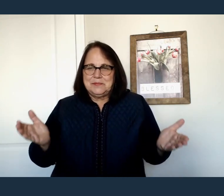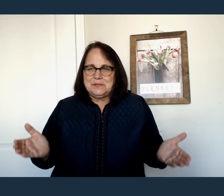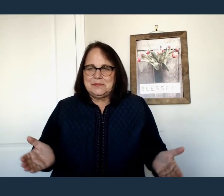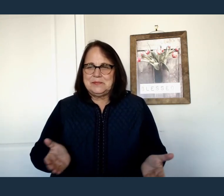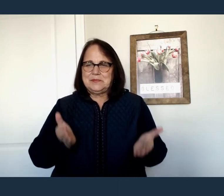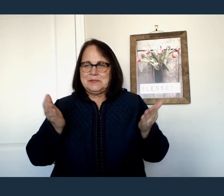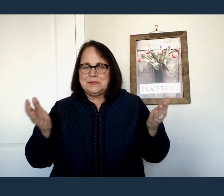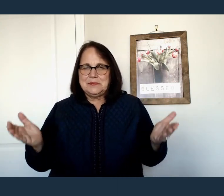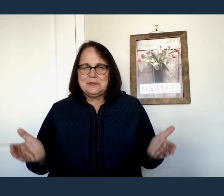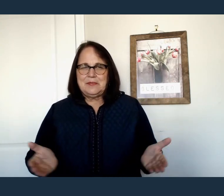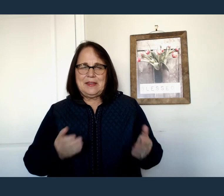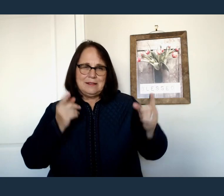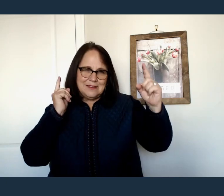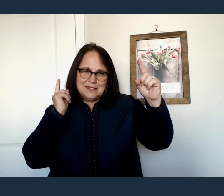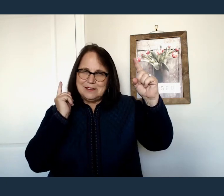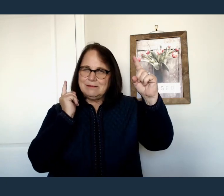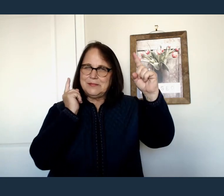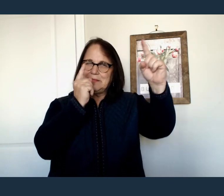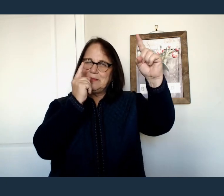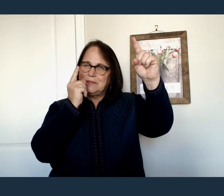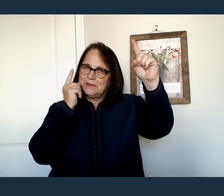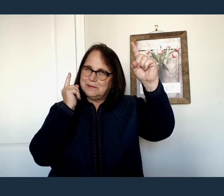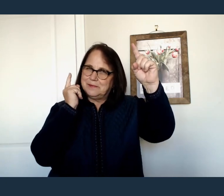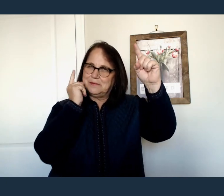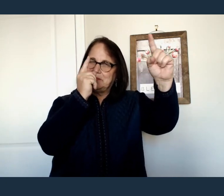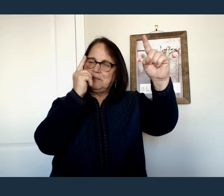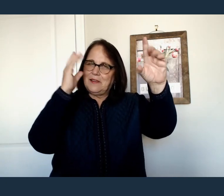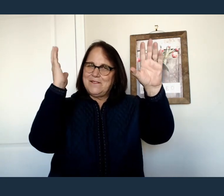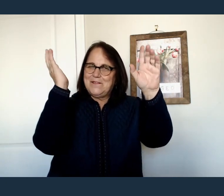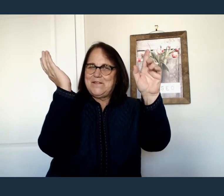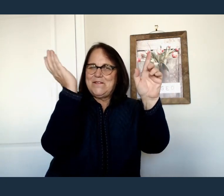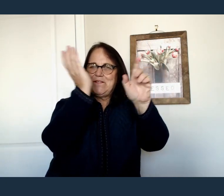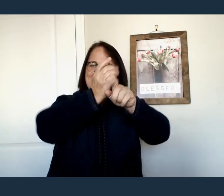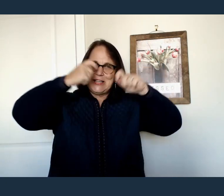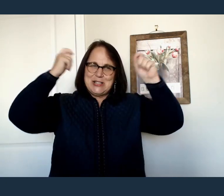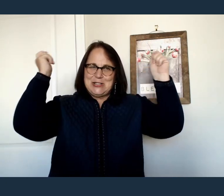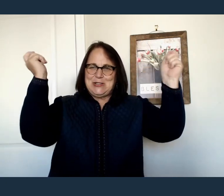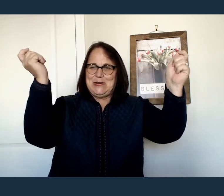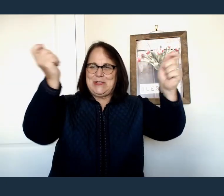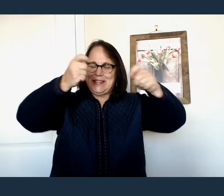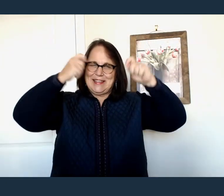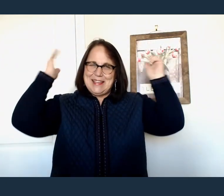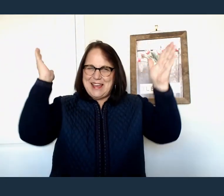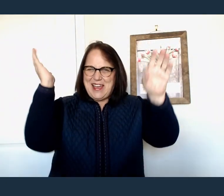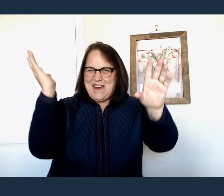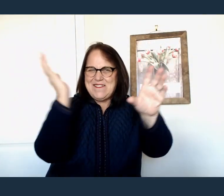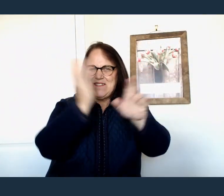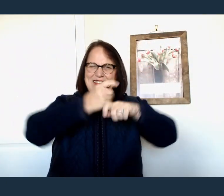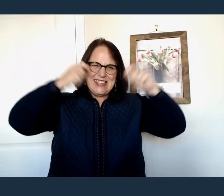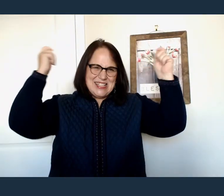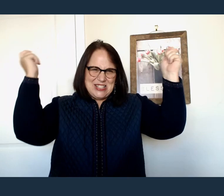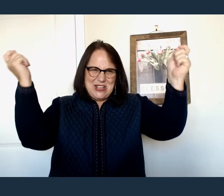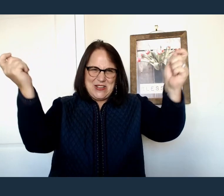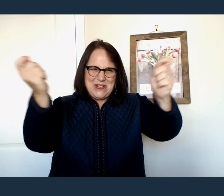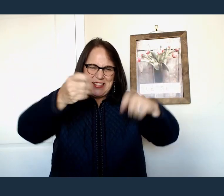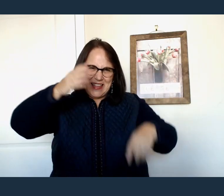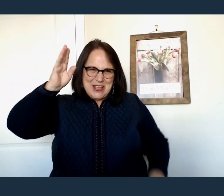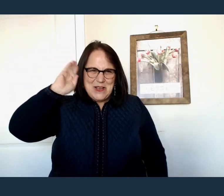Your Spirit lives within me My victory, My victory